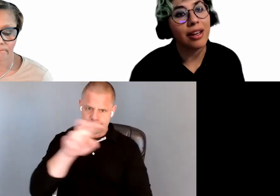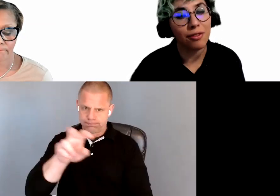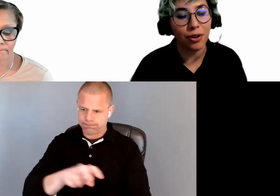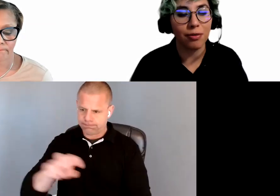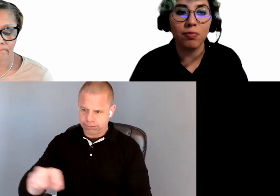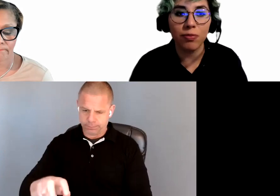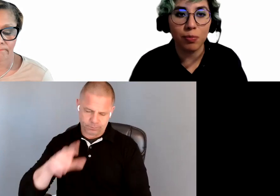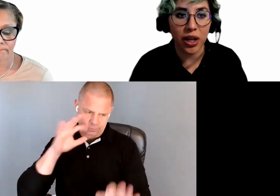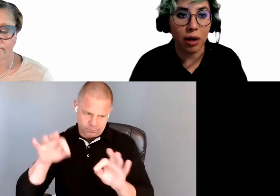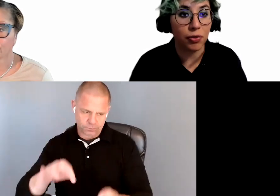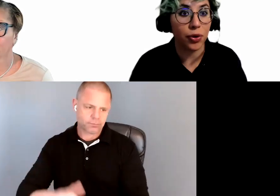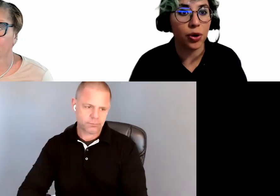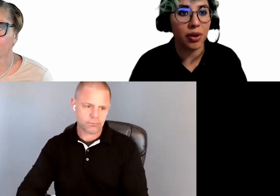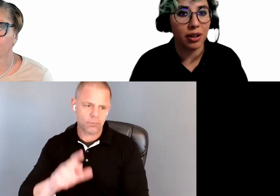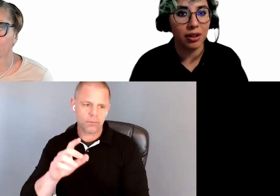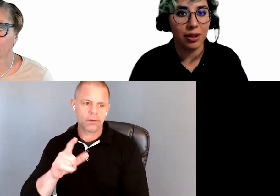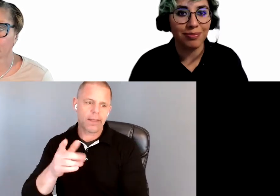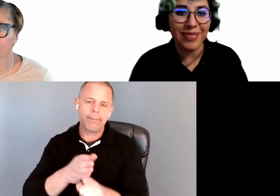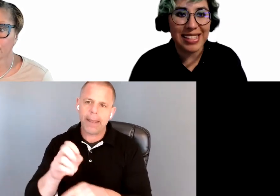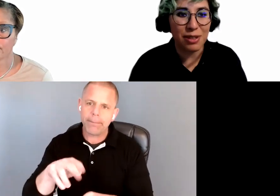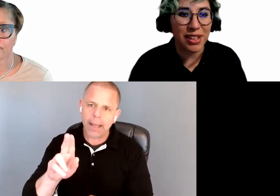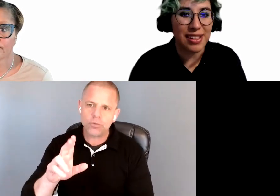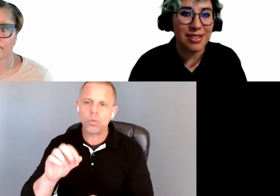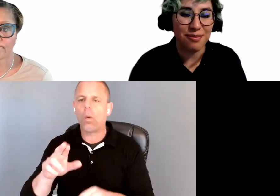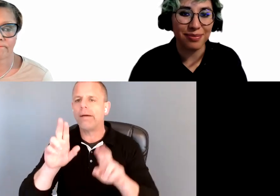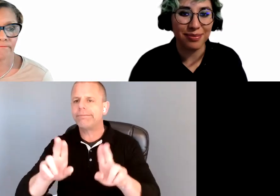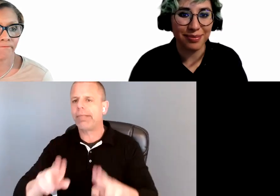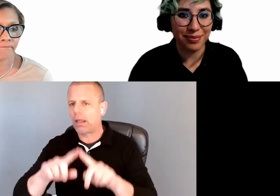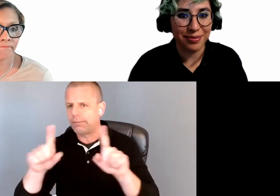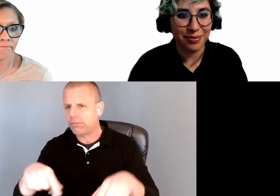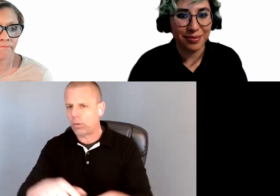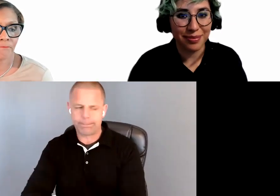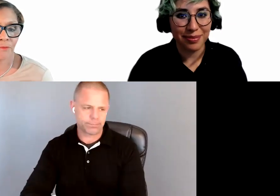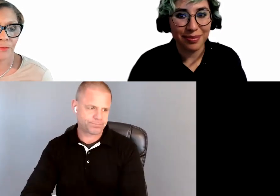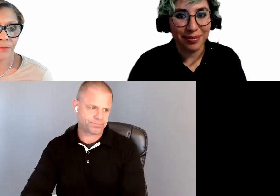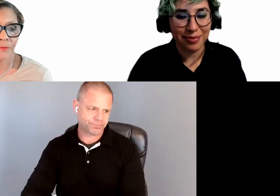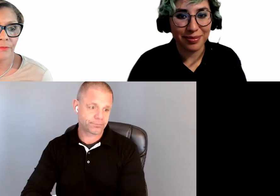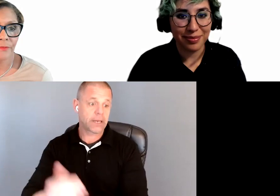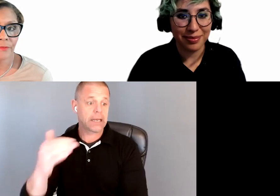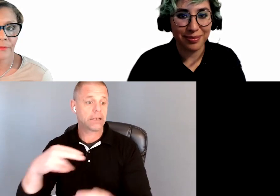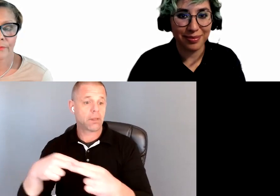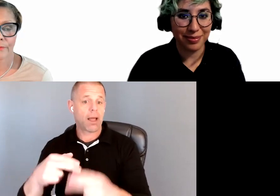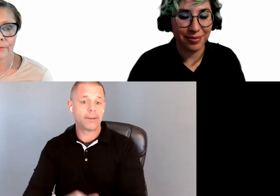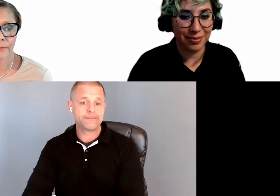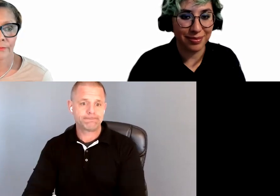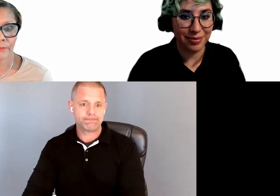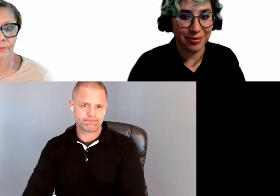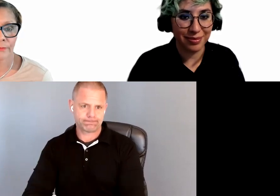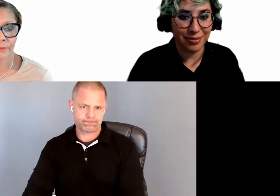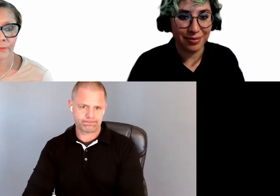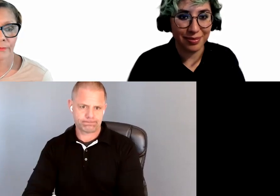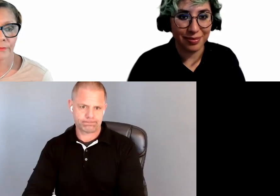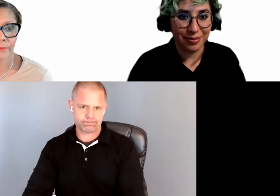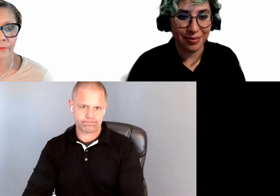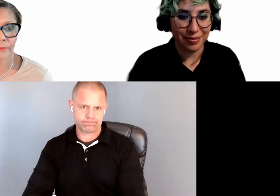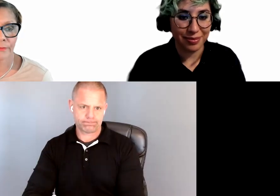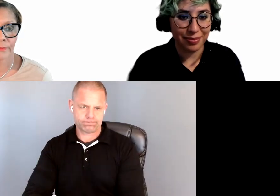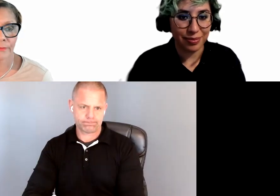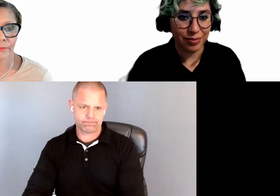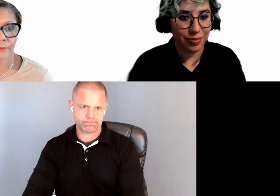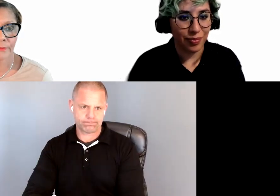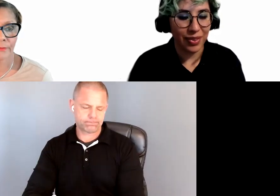if you are putting up a form. Next slide, please.